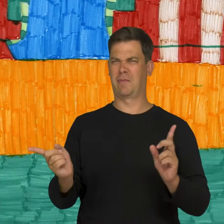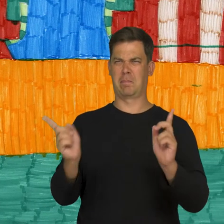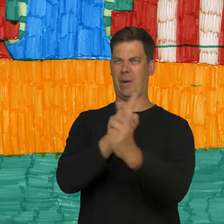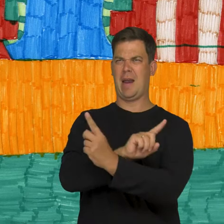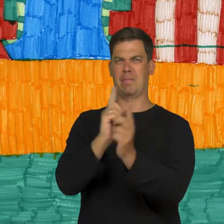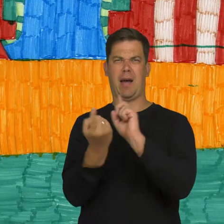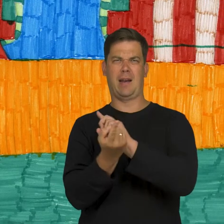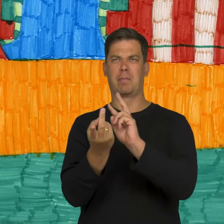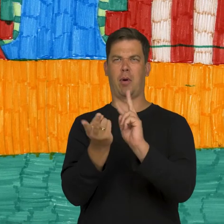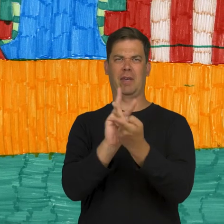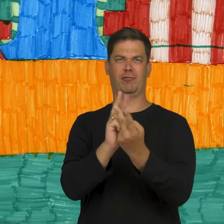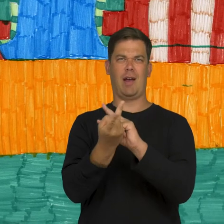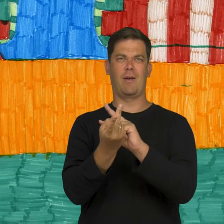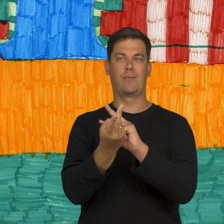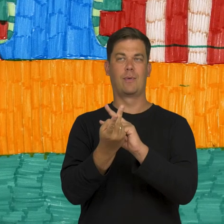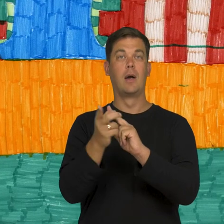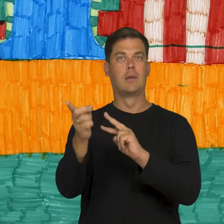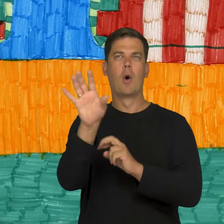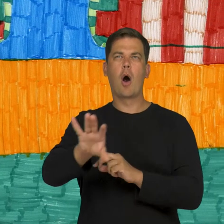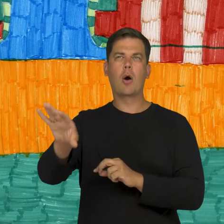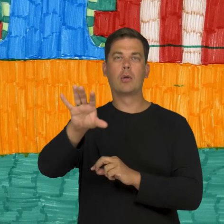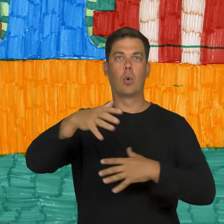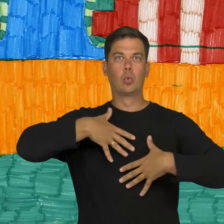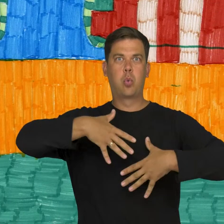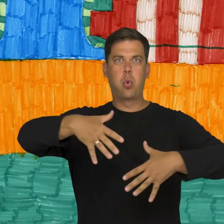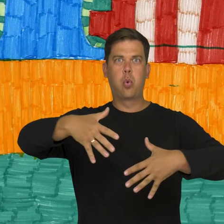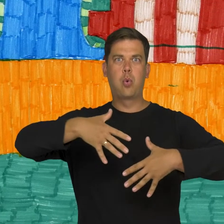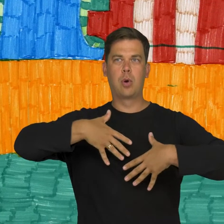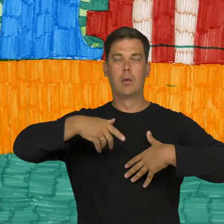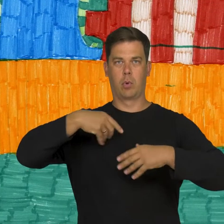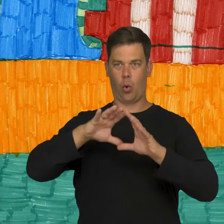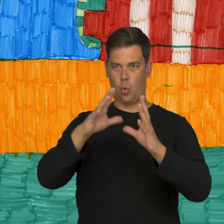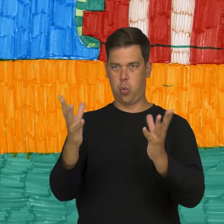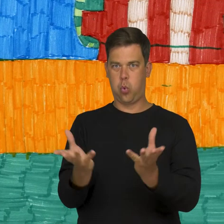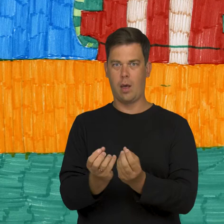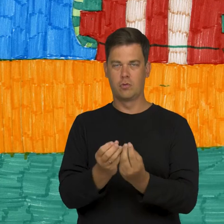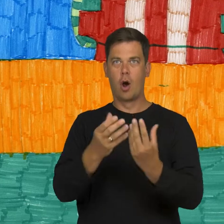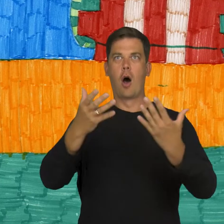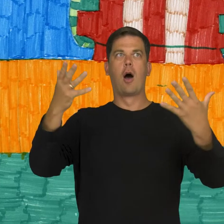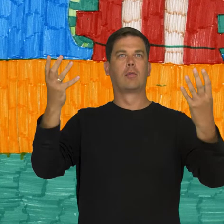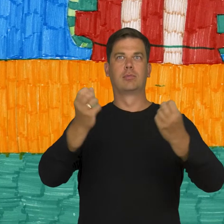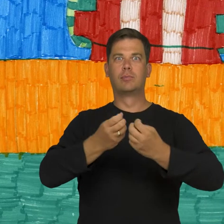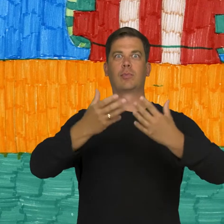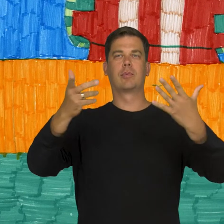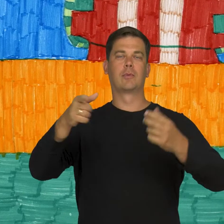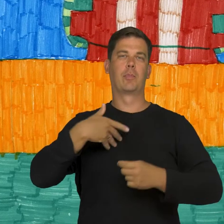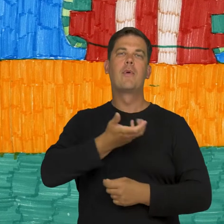Couples mixed in the USA during a summer night. They looked at ghosts in a ball which was turning and caught fire on the wall